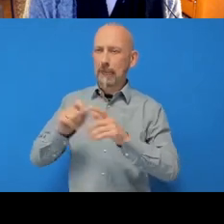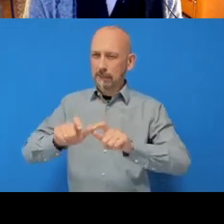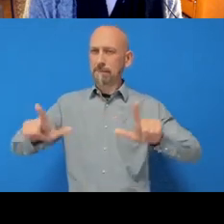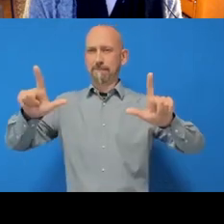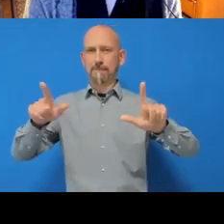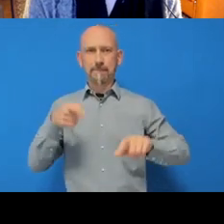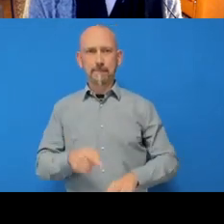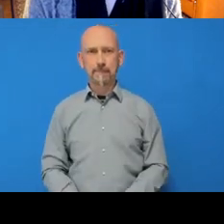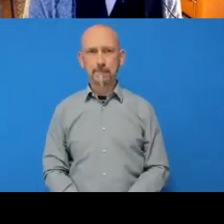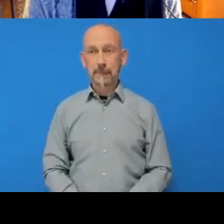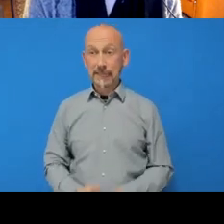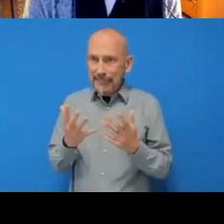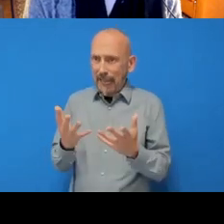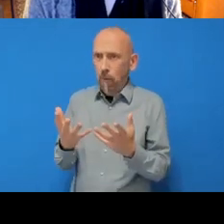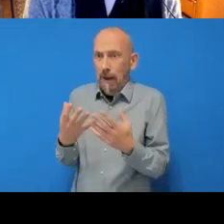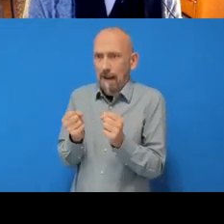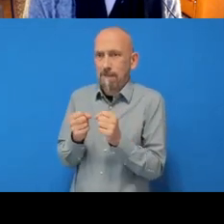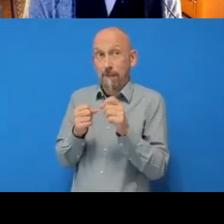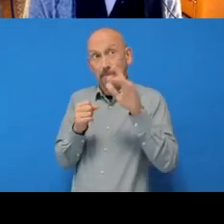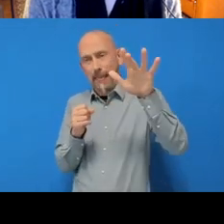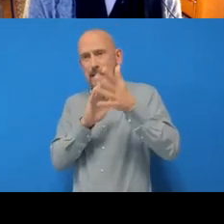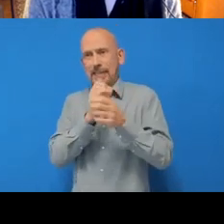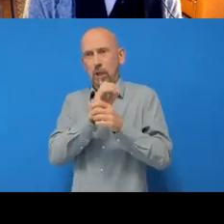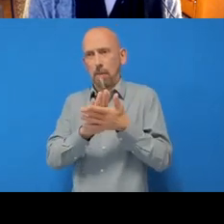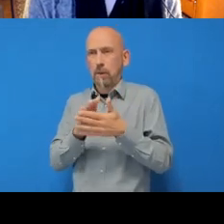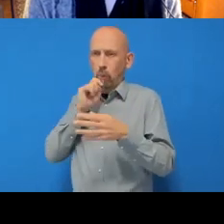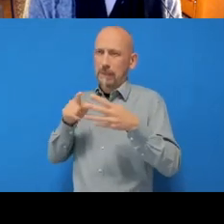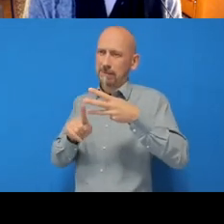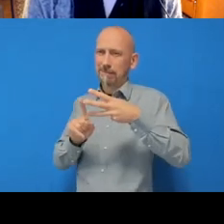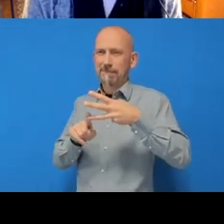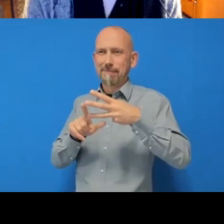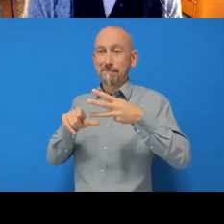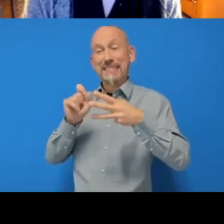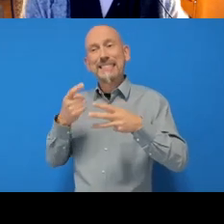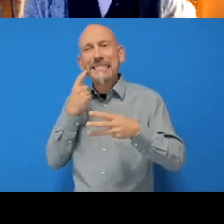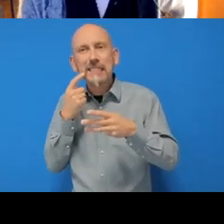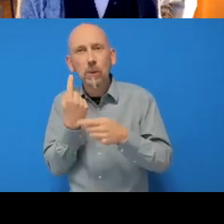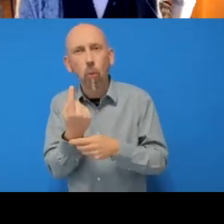the bottom here, because I think this is the easiest one. So this is where you